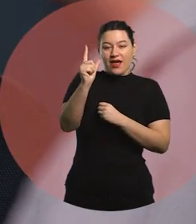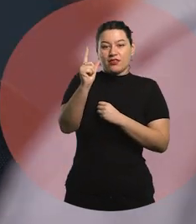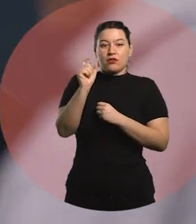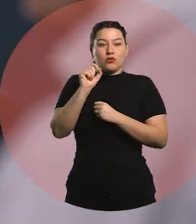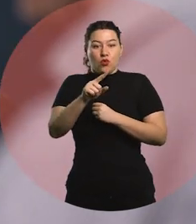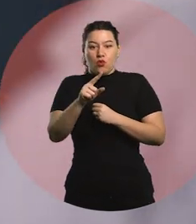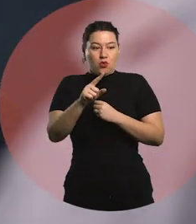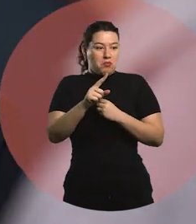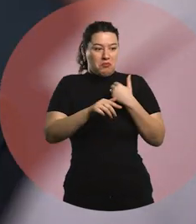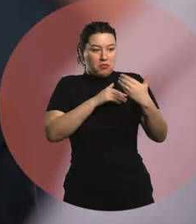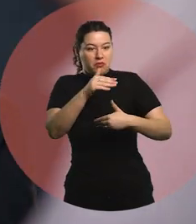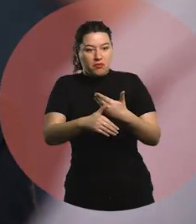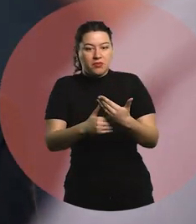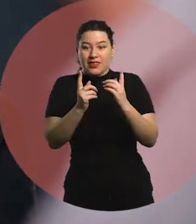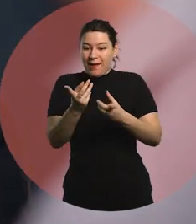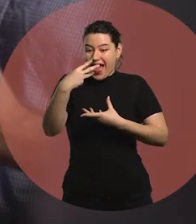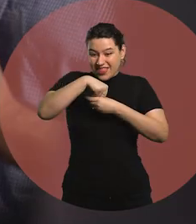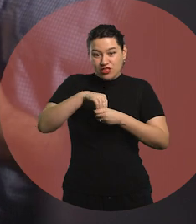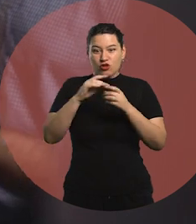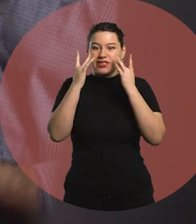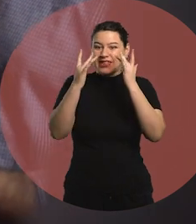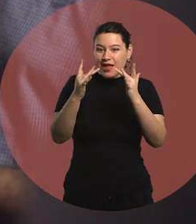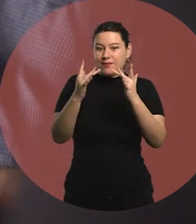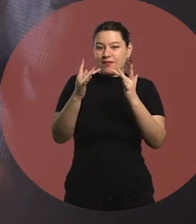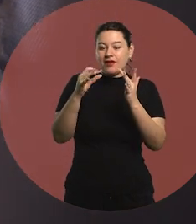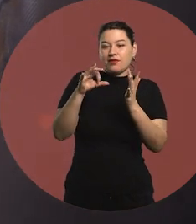in the educational system as well, don't have the single purpose of making you